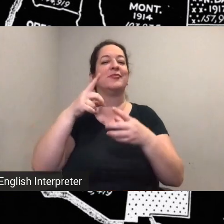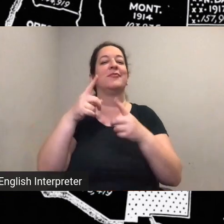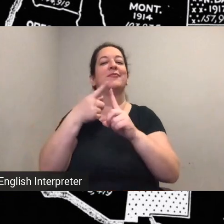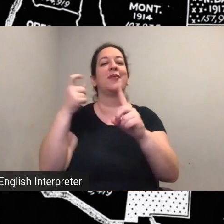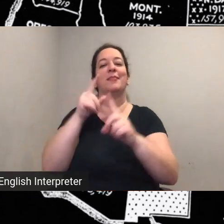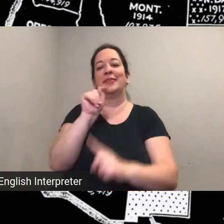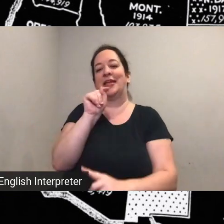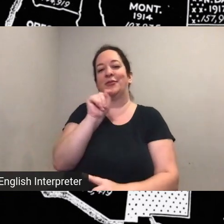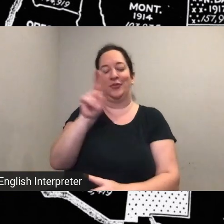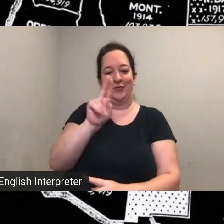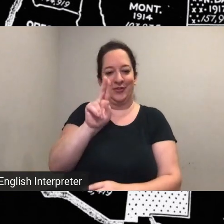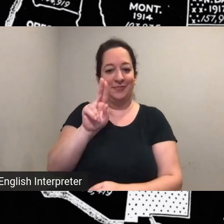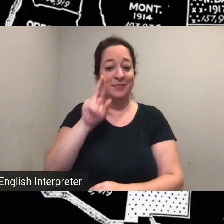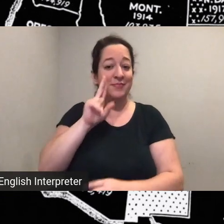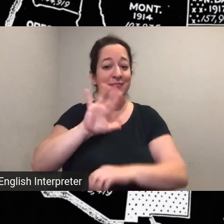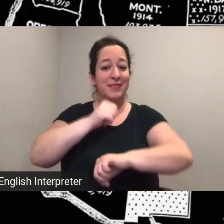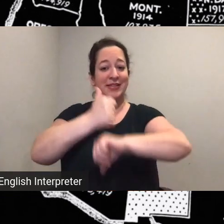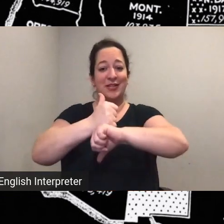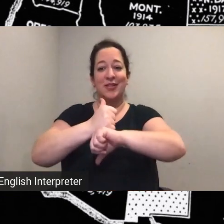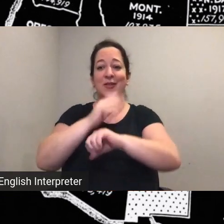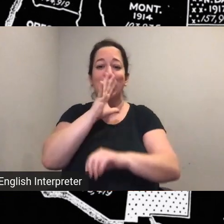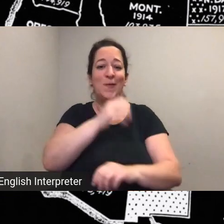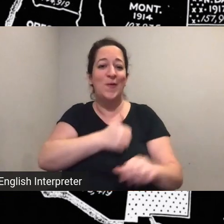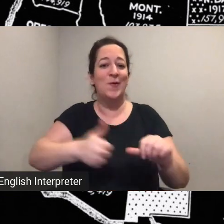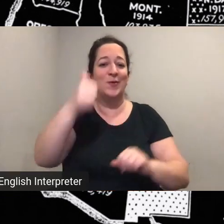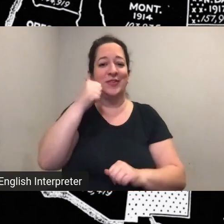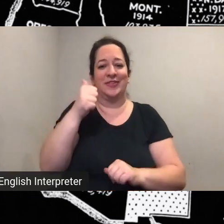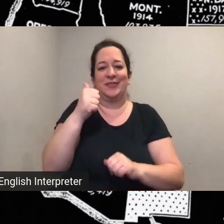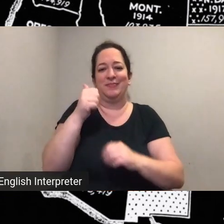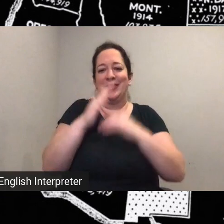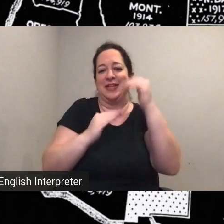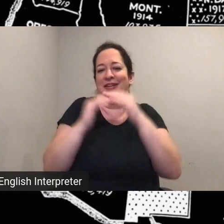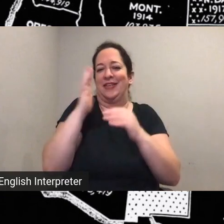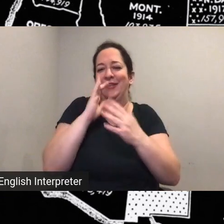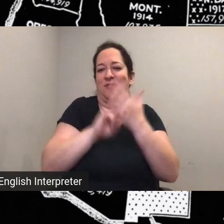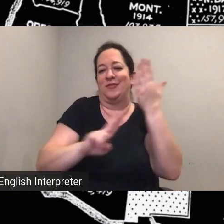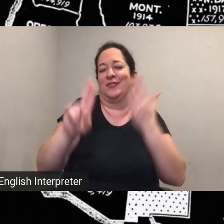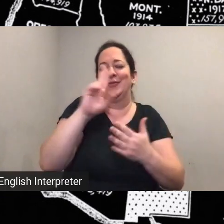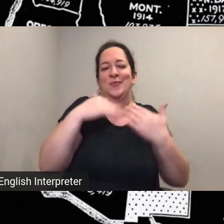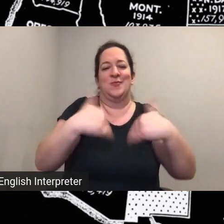the country. Today the Peale is a home for Baltimore stories. Our purpose is to